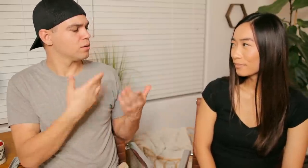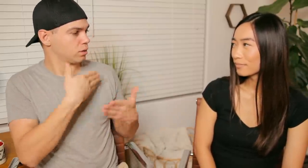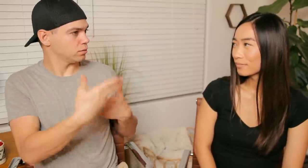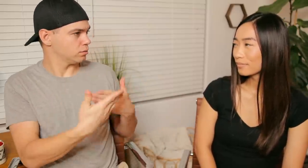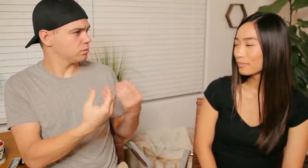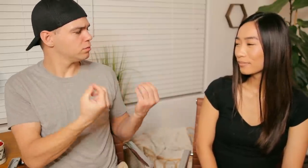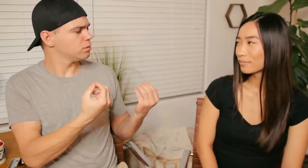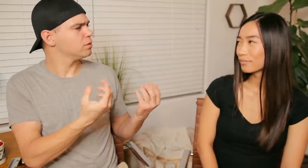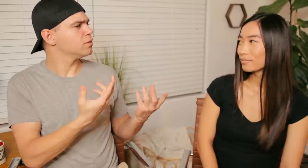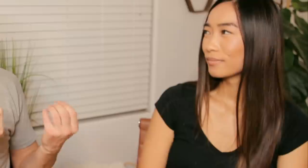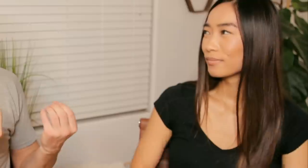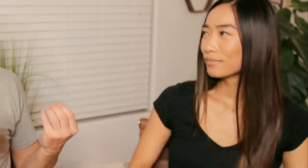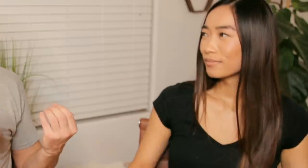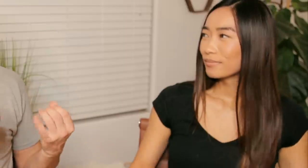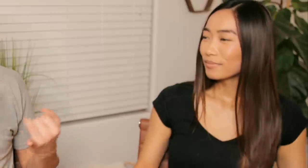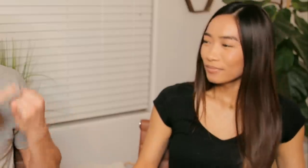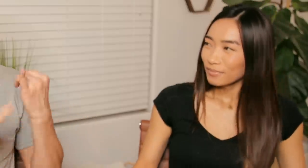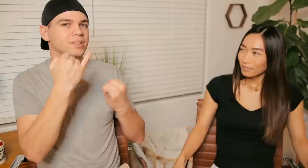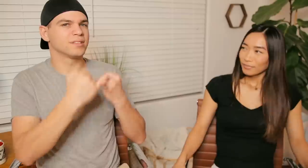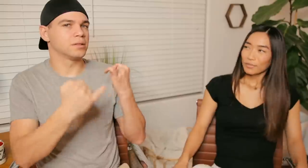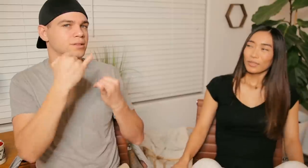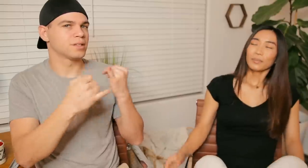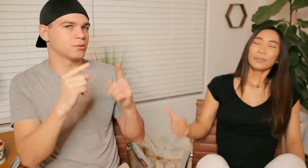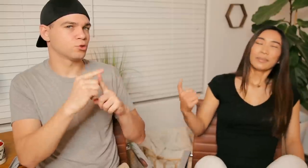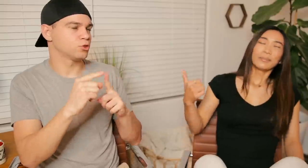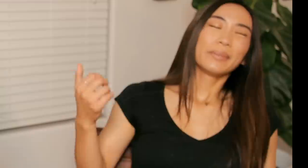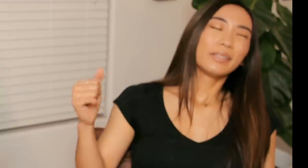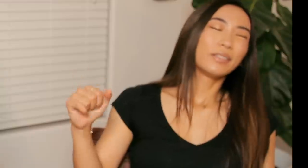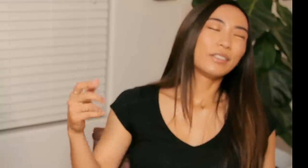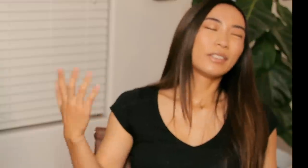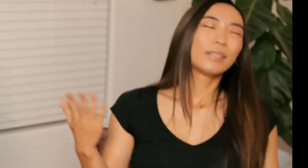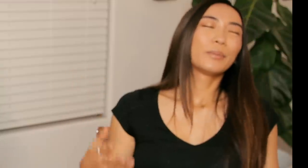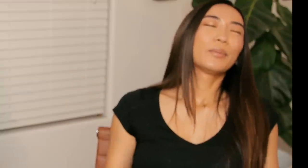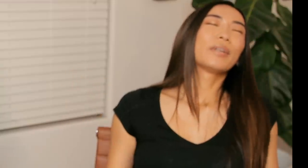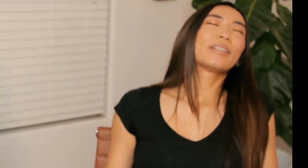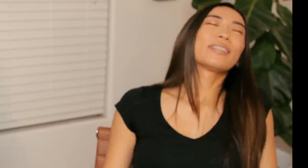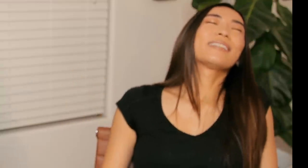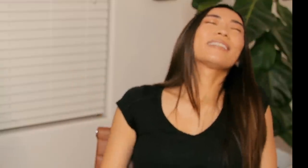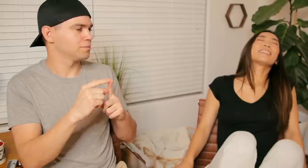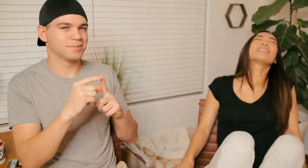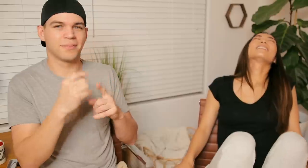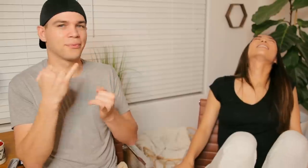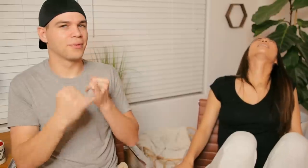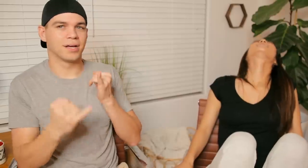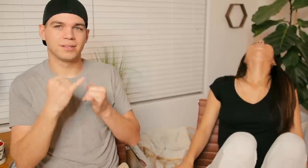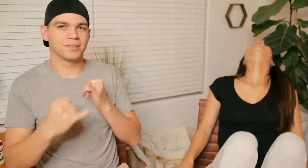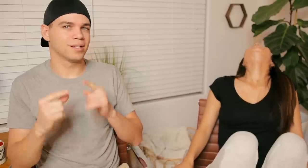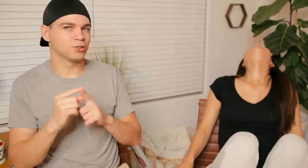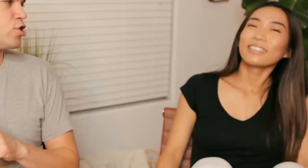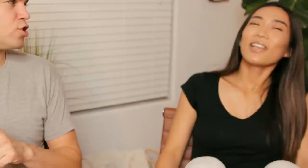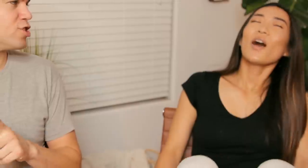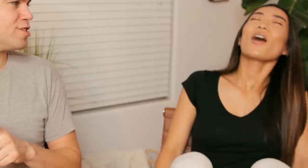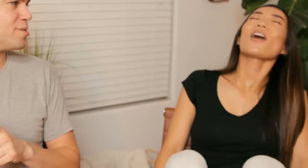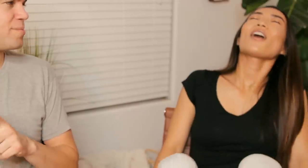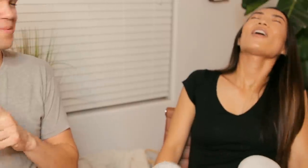R: next. R: last, last word E: babe can we just take a break R: last last last word last word